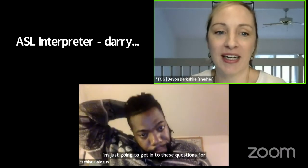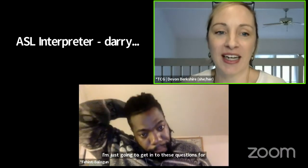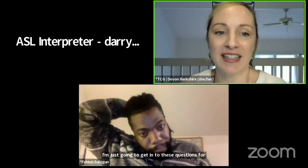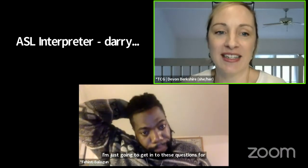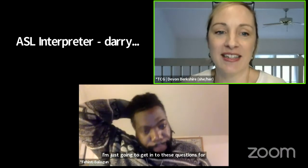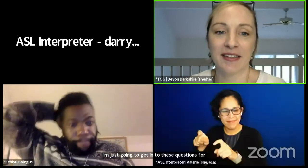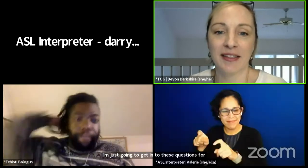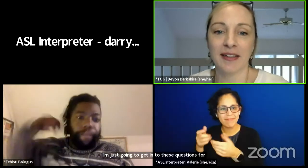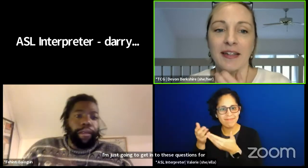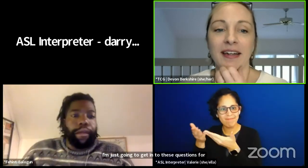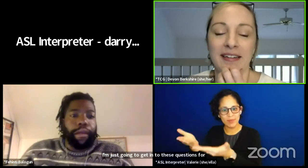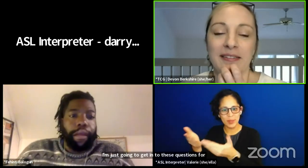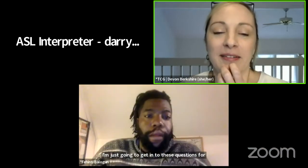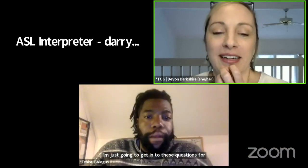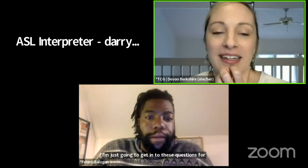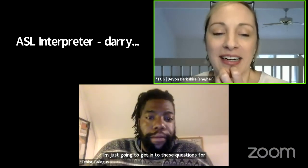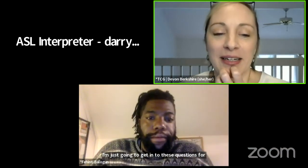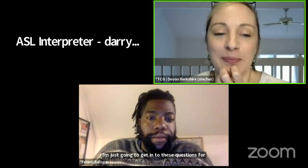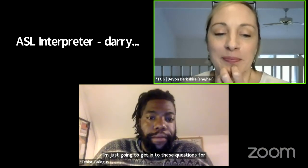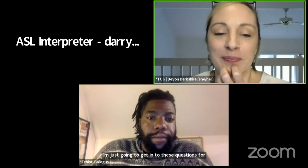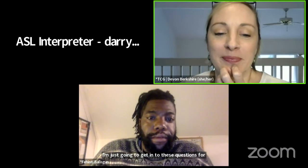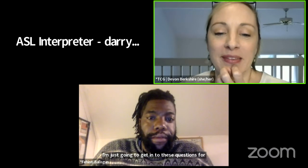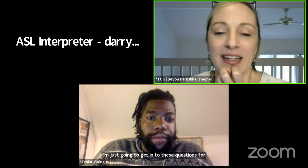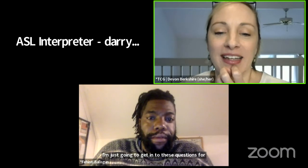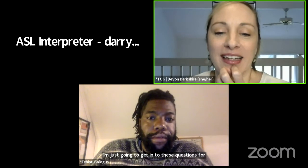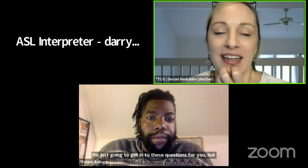but it's so I just gonna start by asking,